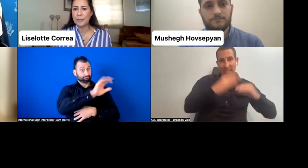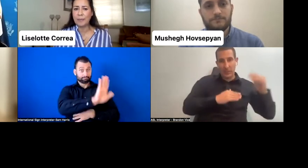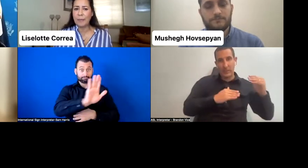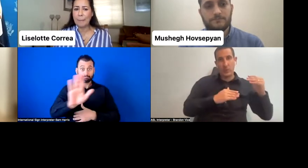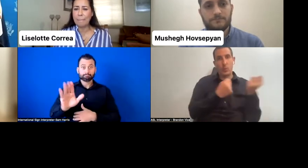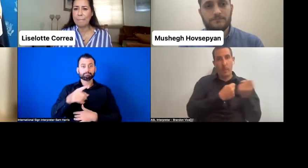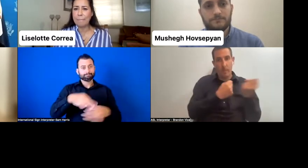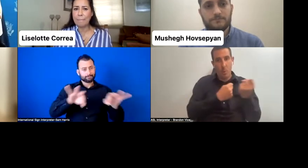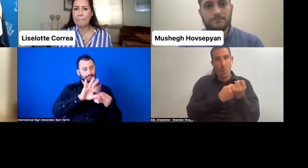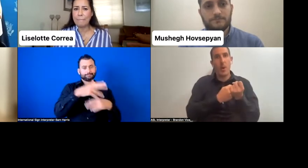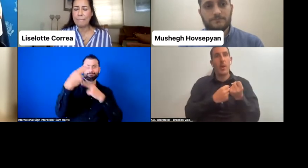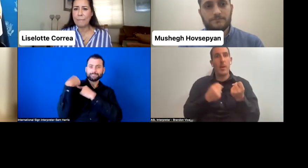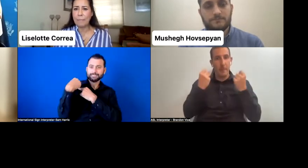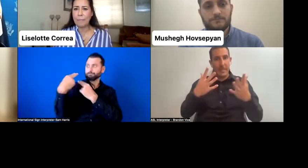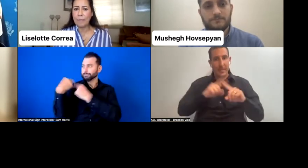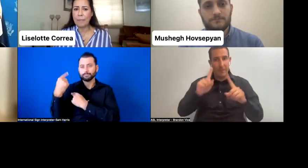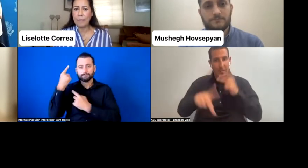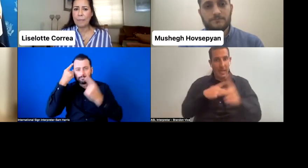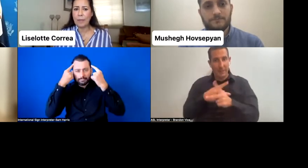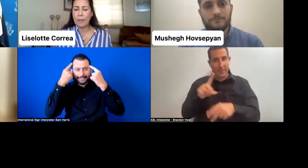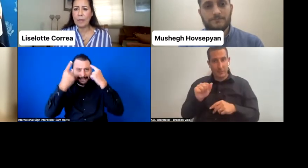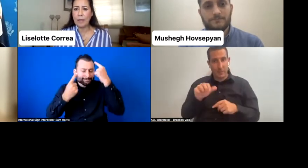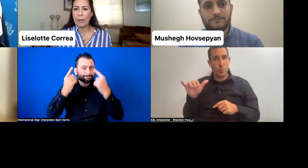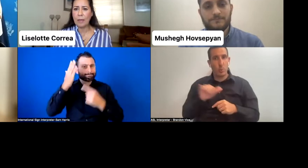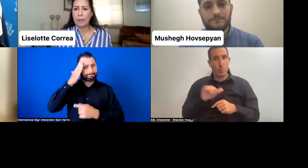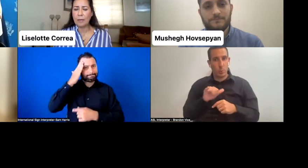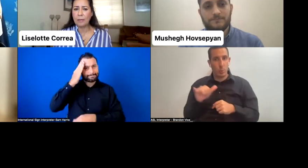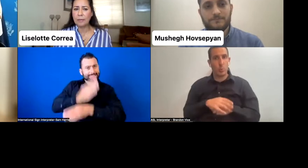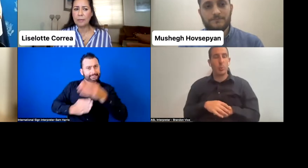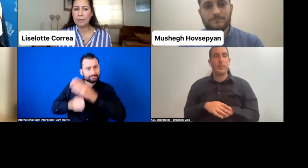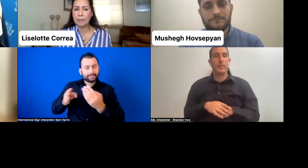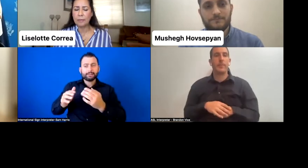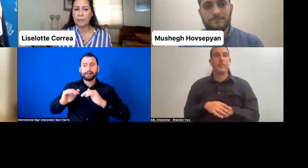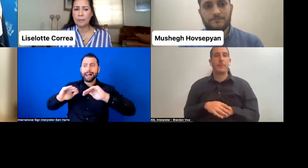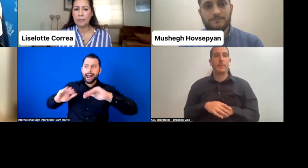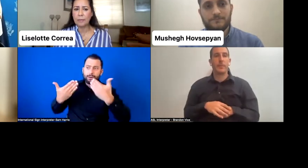So Lisolette, I'm going to turn it over to the community here. And I want to-- for everyone in this--